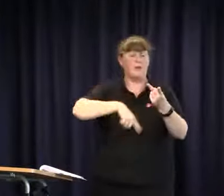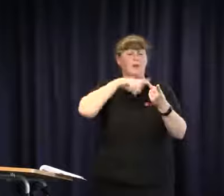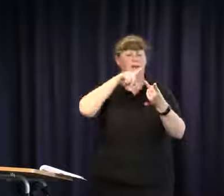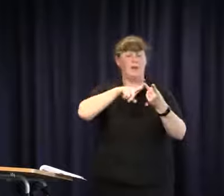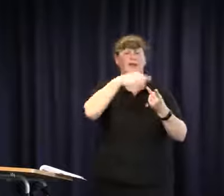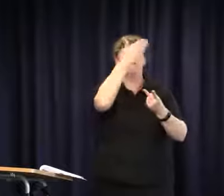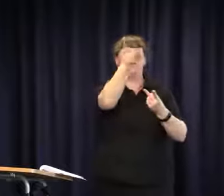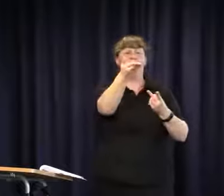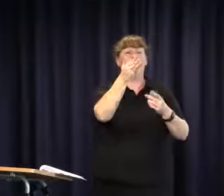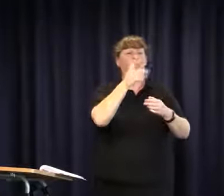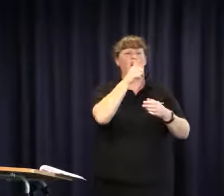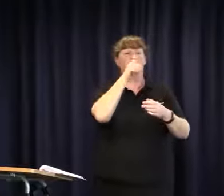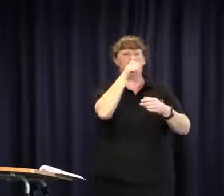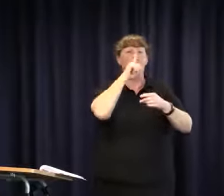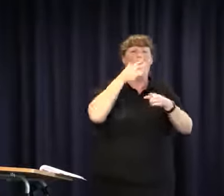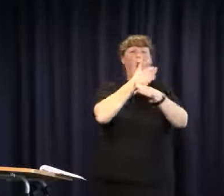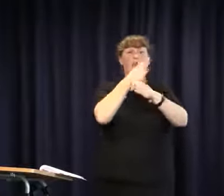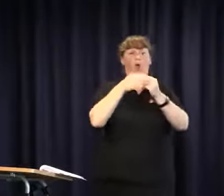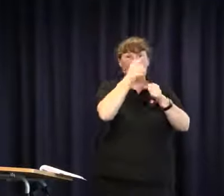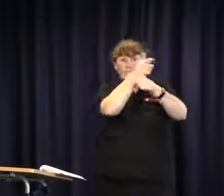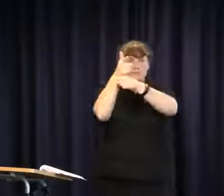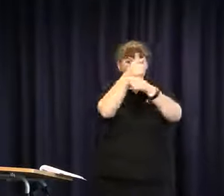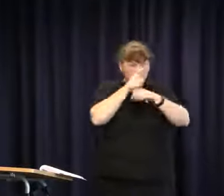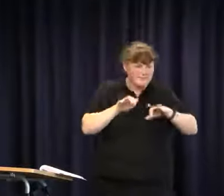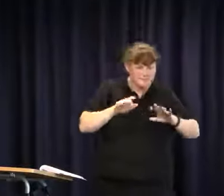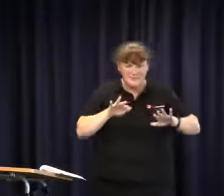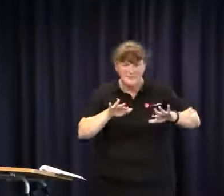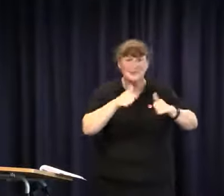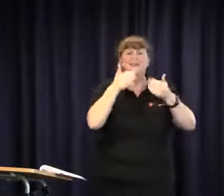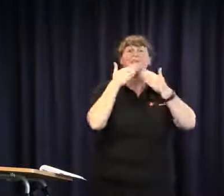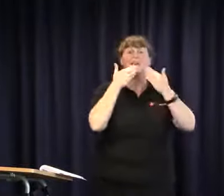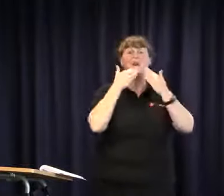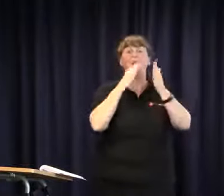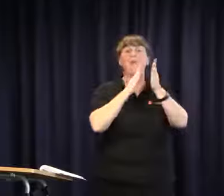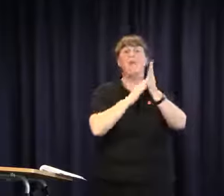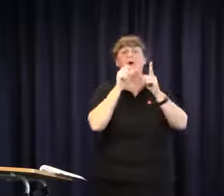for providing the venue and also the technical people working on the equipment. Thank you